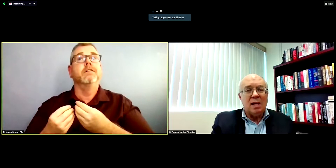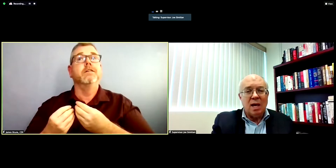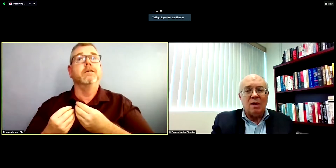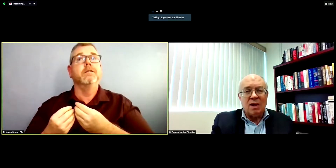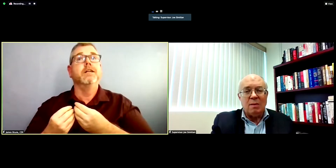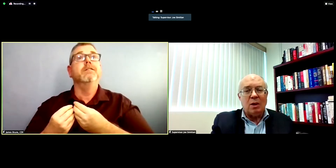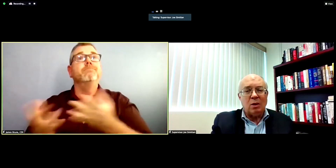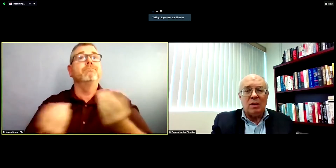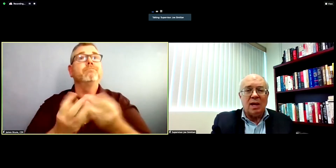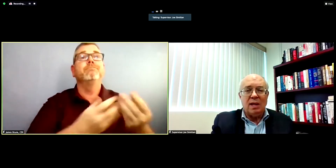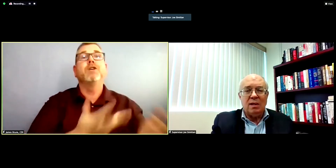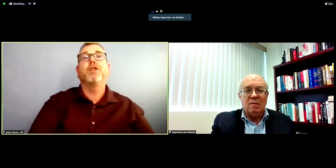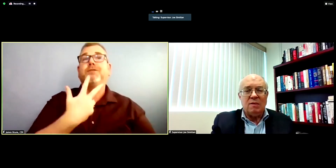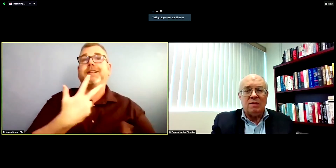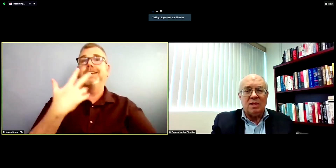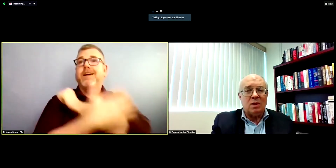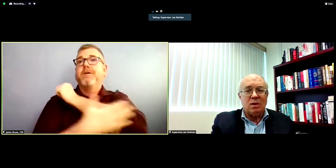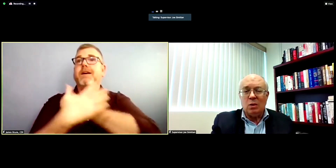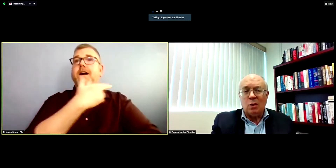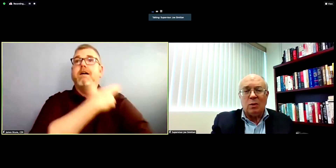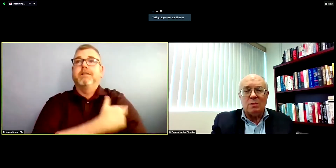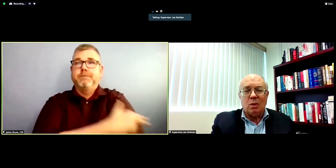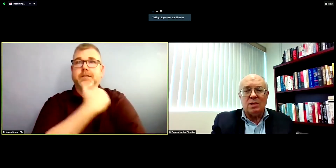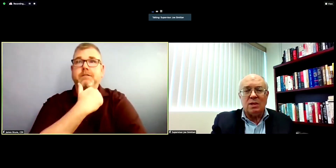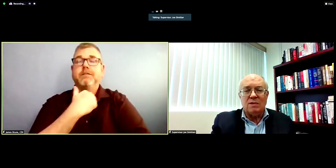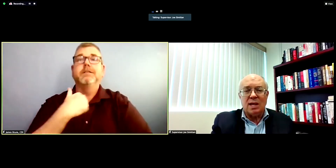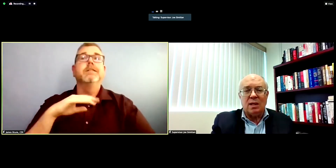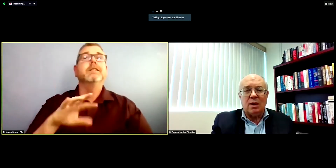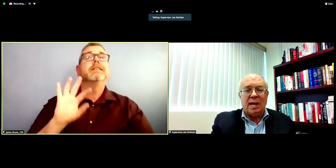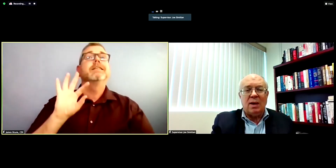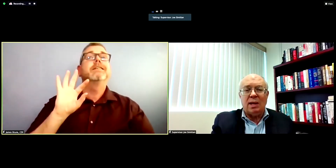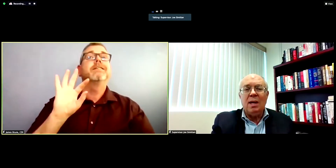none of them are located in the fifth district, the northwest portion of Santa Clara County